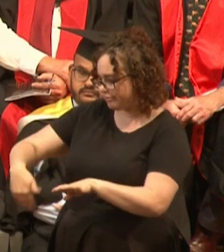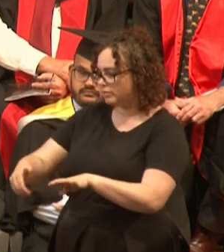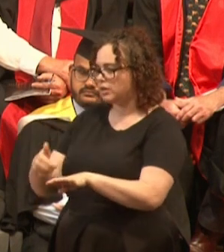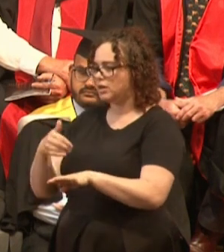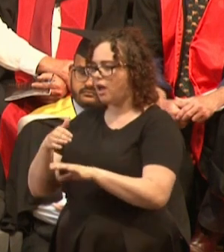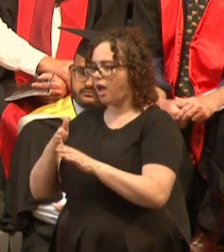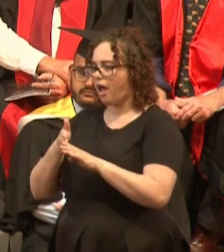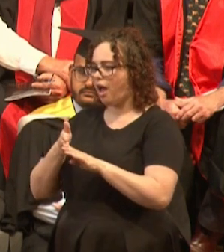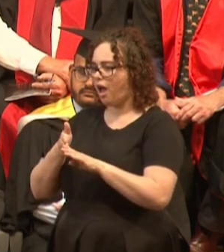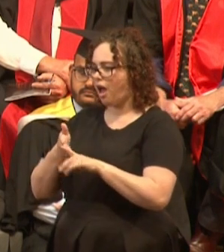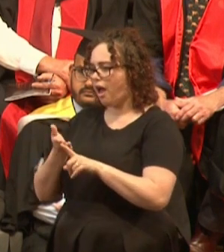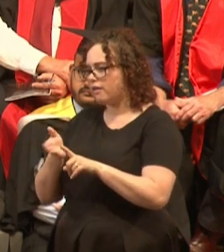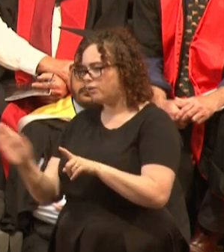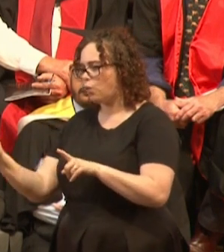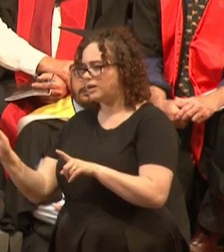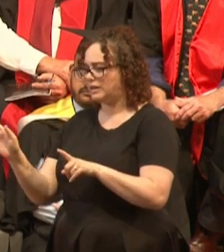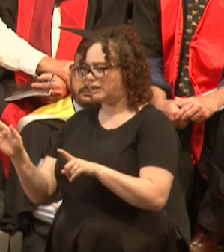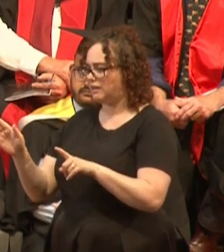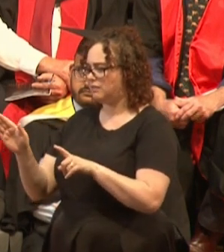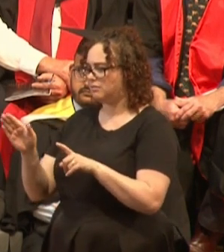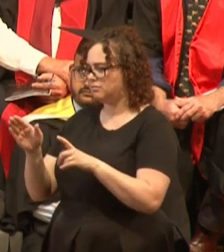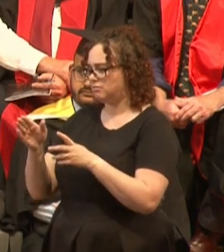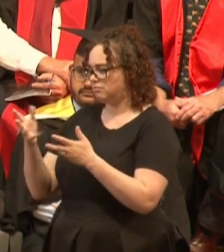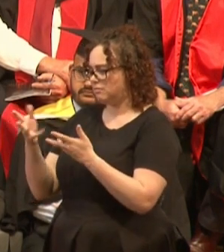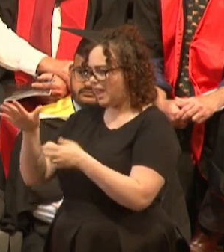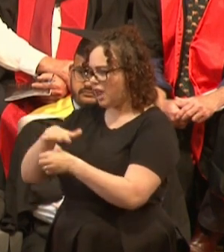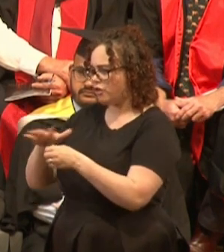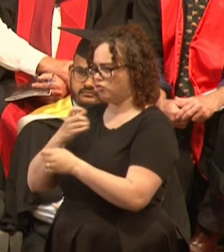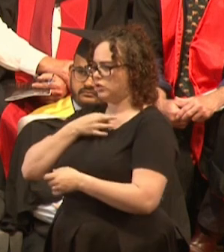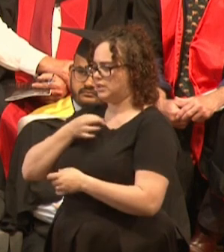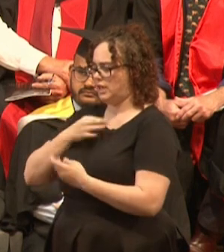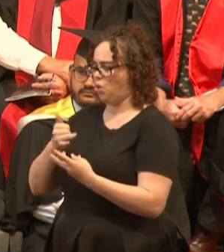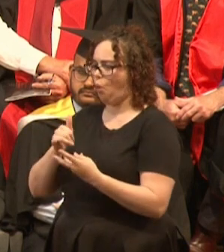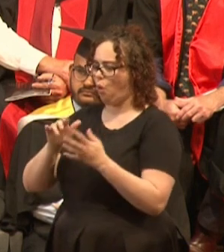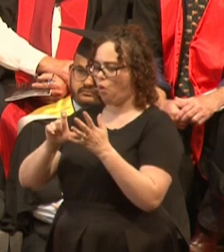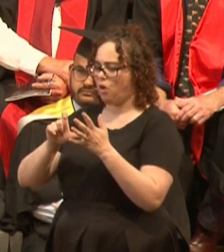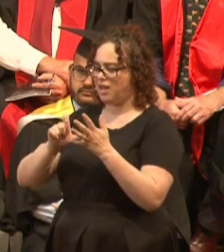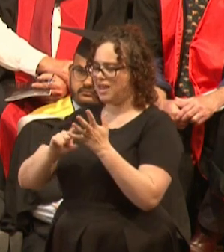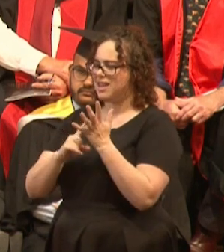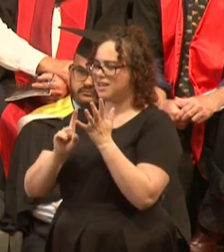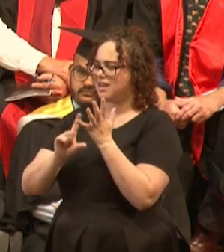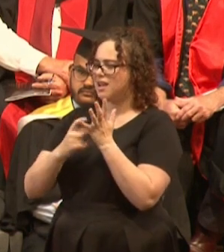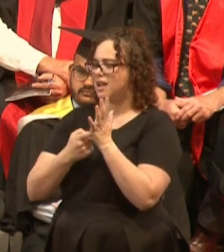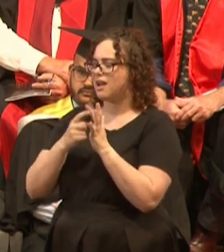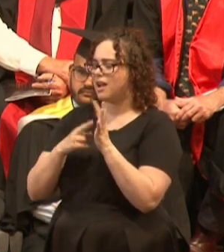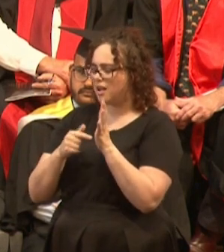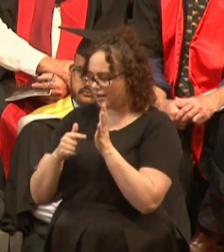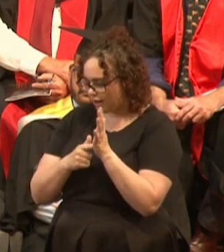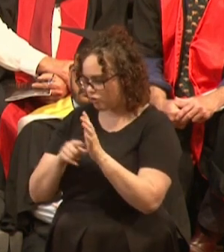it's spent fighting against currents and competing with a bunch of other frothing surfers that want that same wave as you.